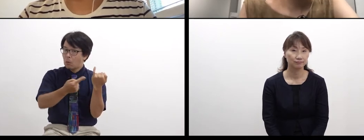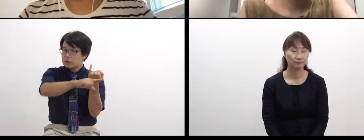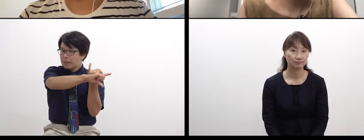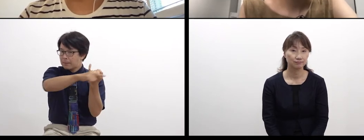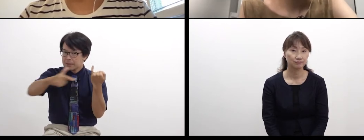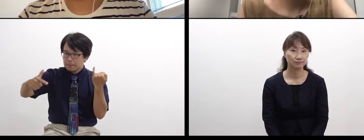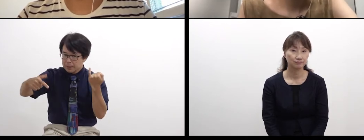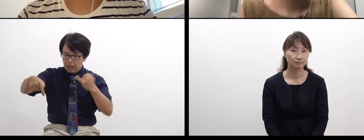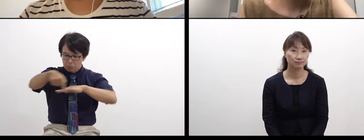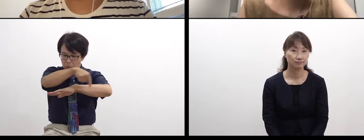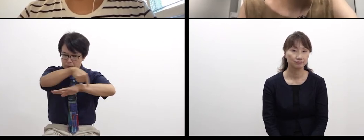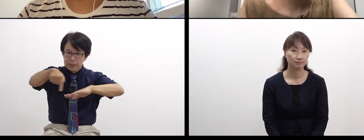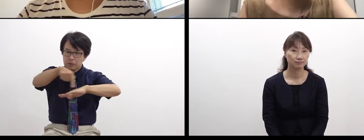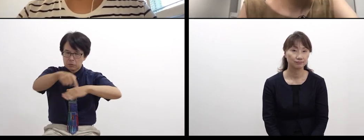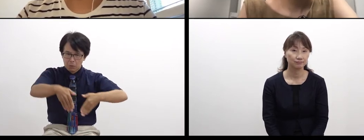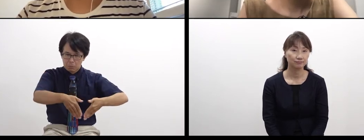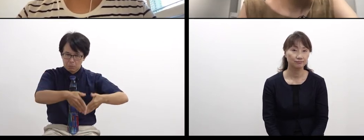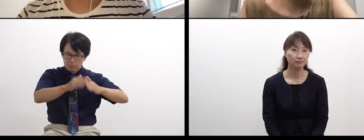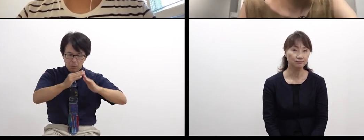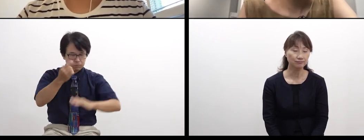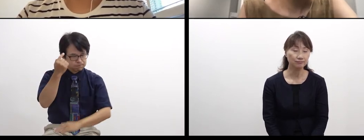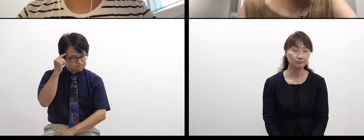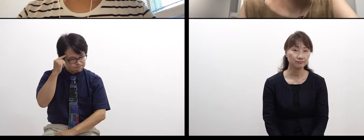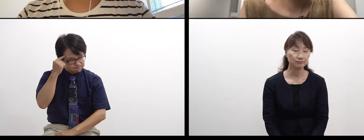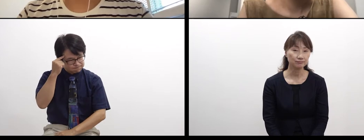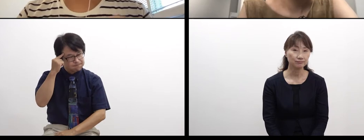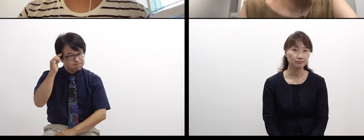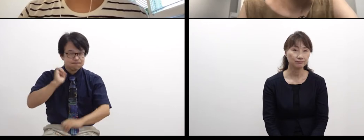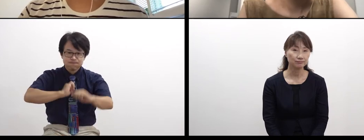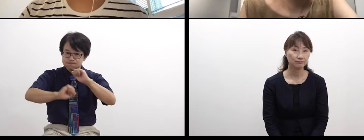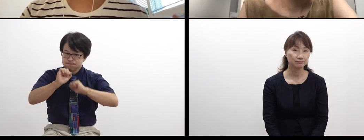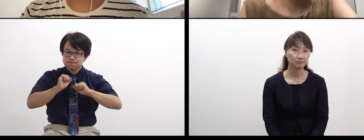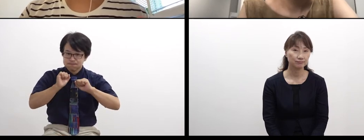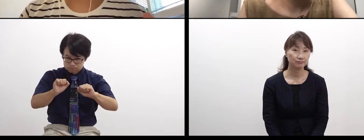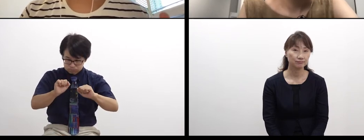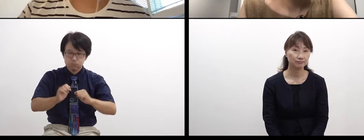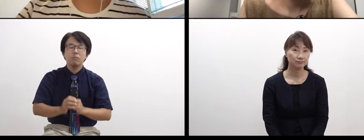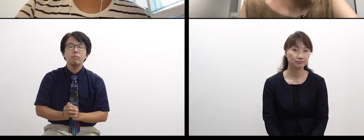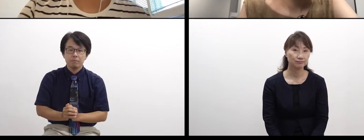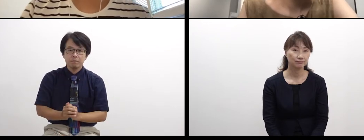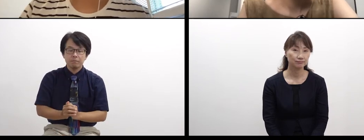and you’re trying to put some art